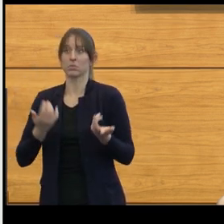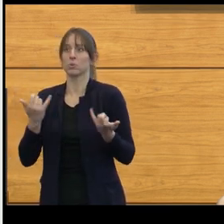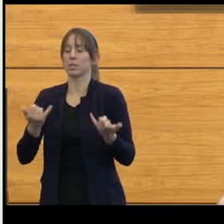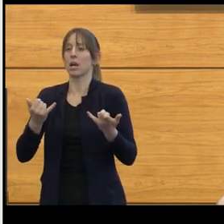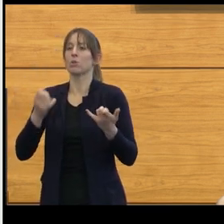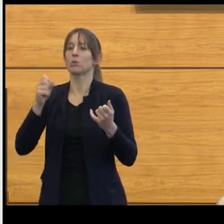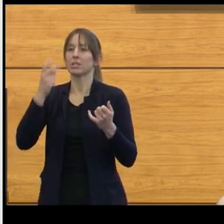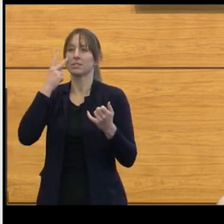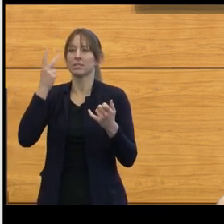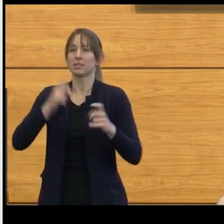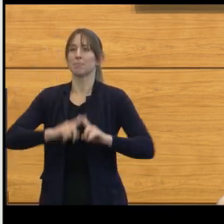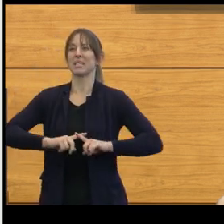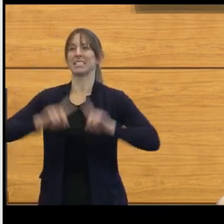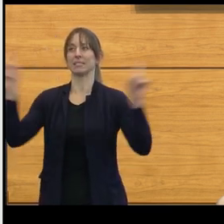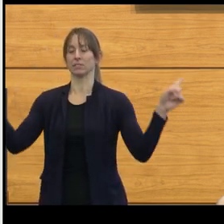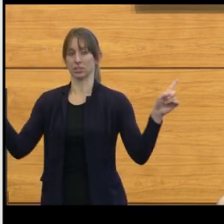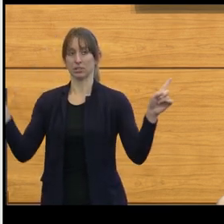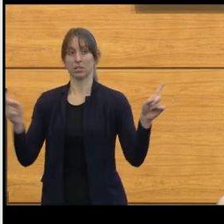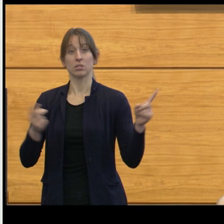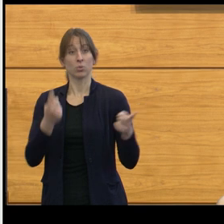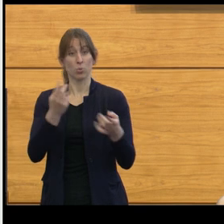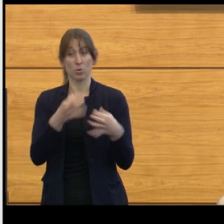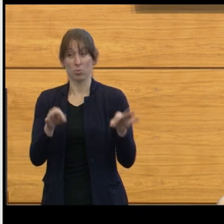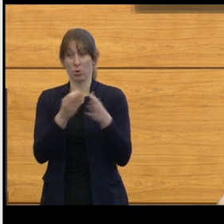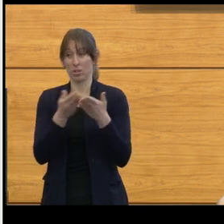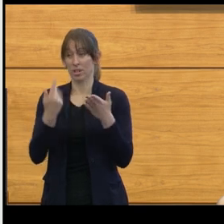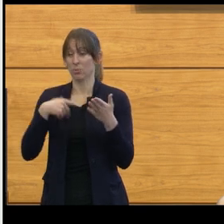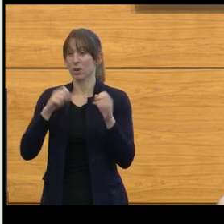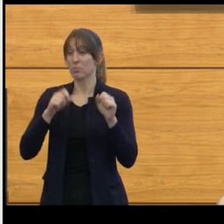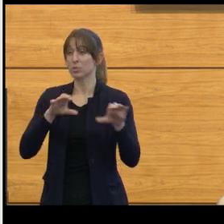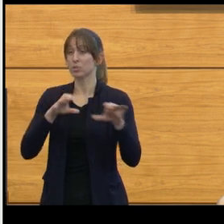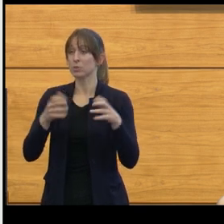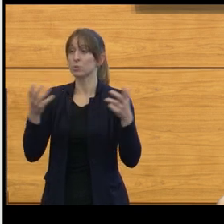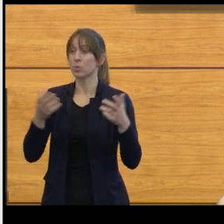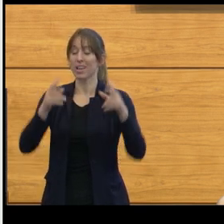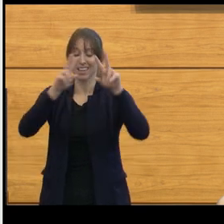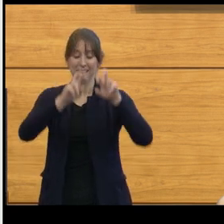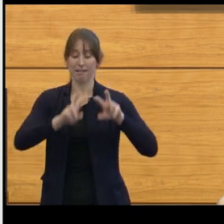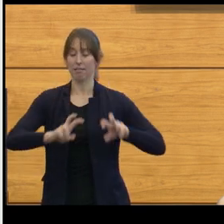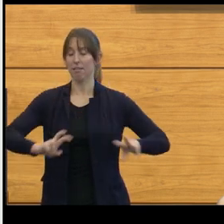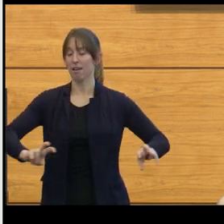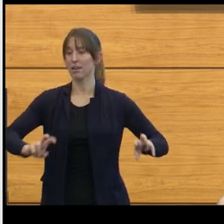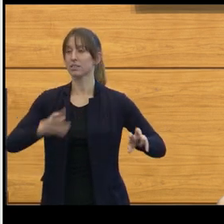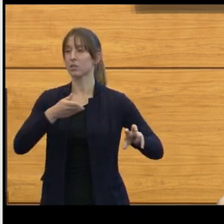that we've been able to do? One of the important things is that we've begun to analyze them in a way which is no longer